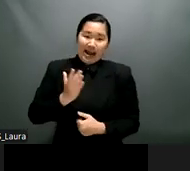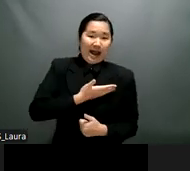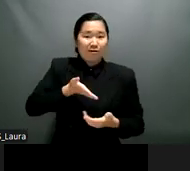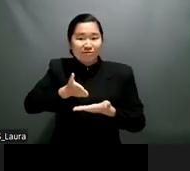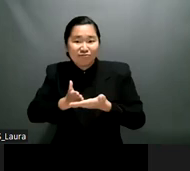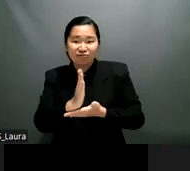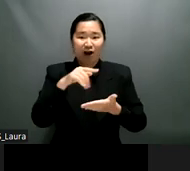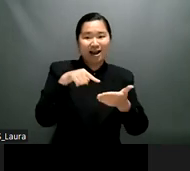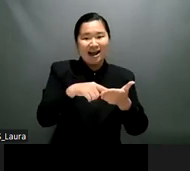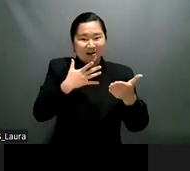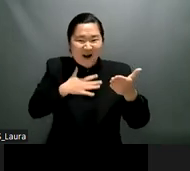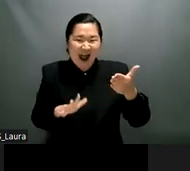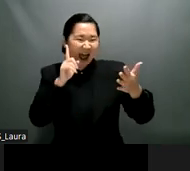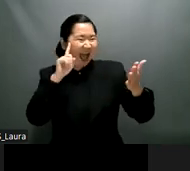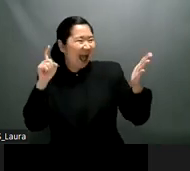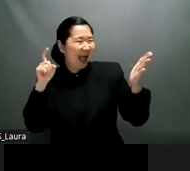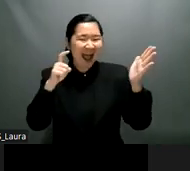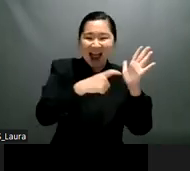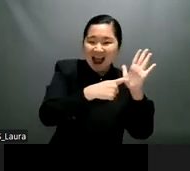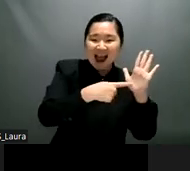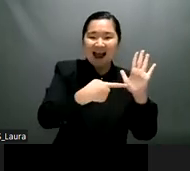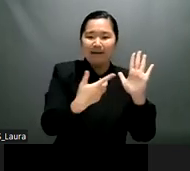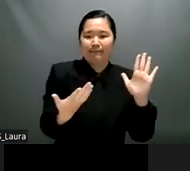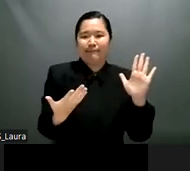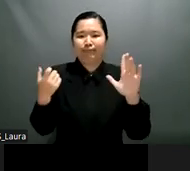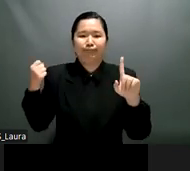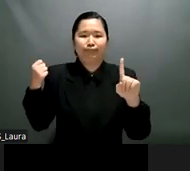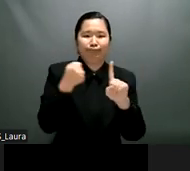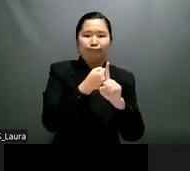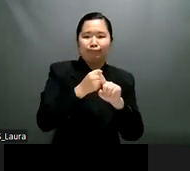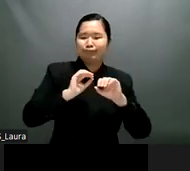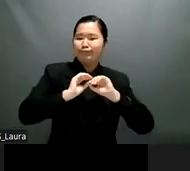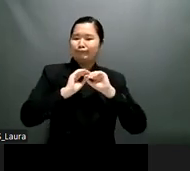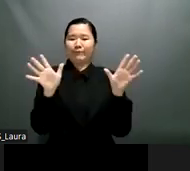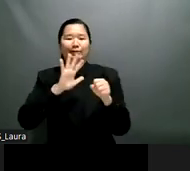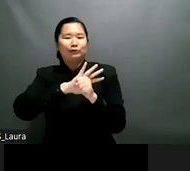in many parts of the world from the most developed to the developing